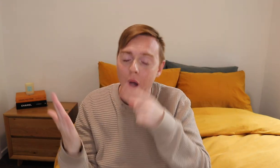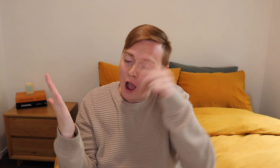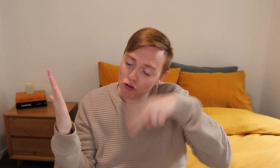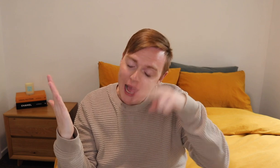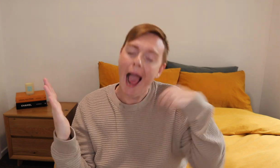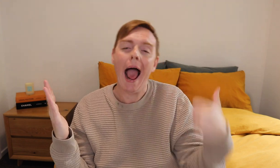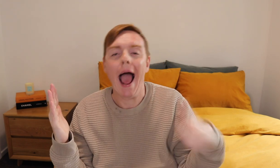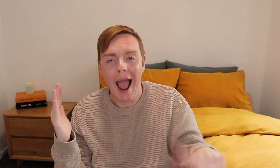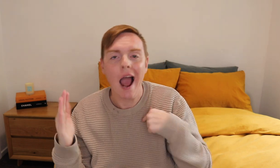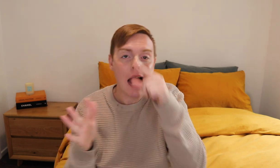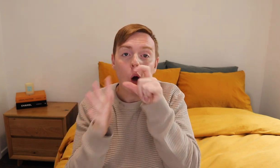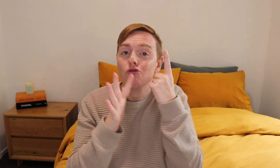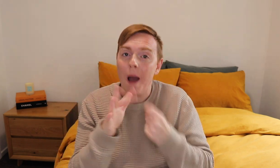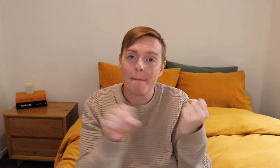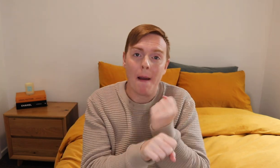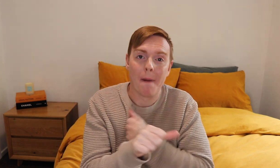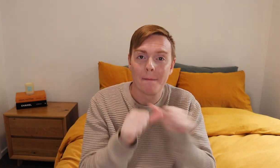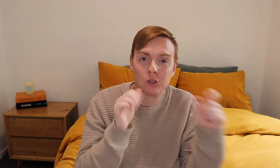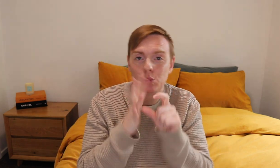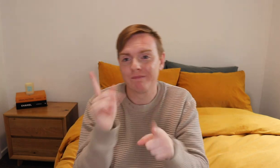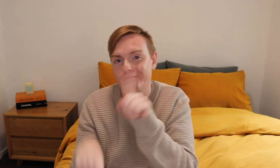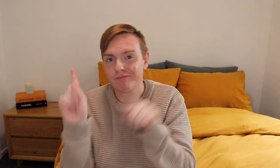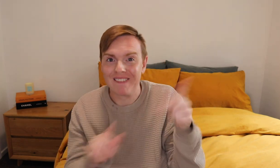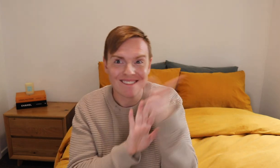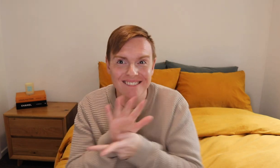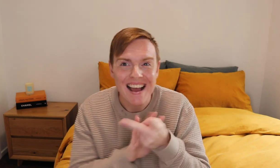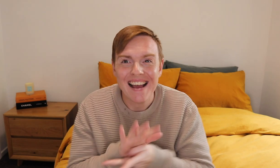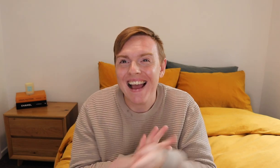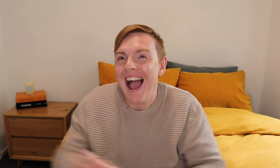So, I can read your comments and see if I can make more videos of your suggestions.